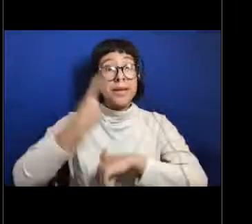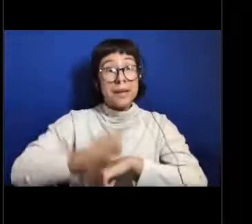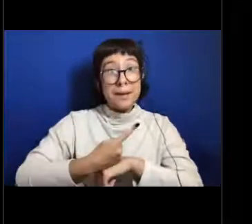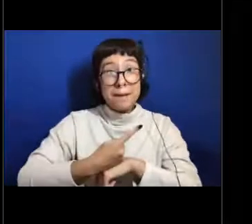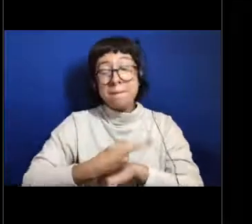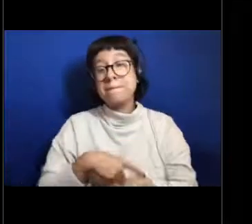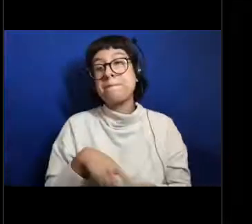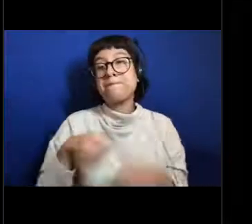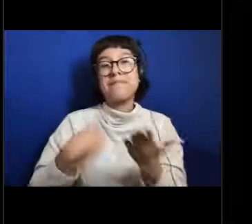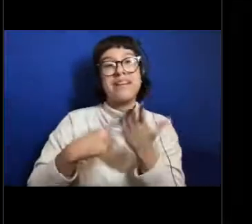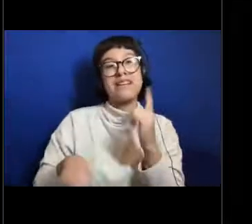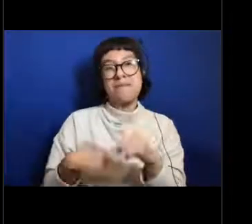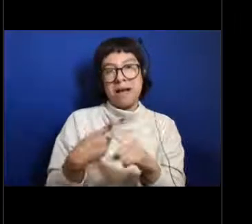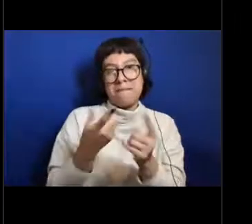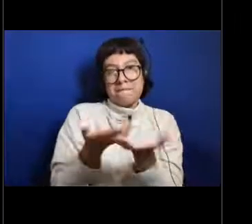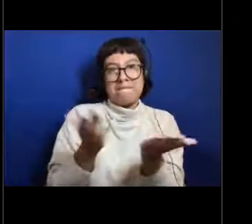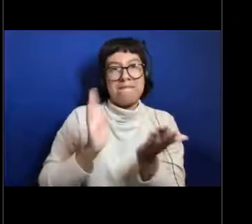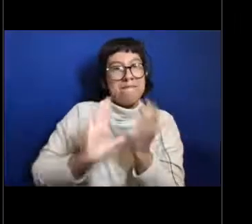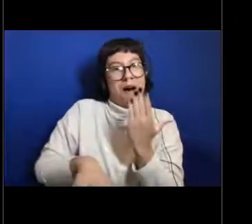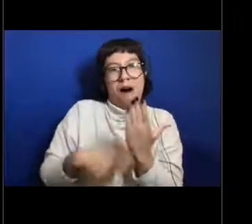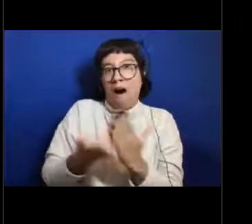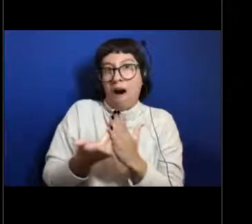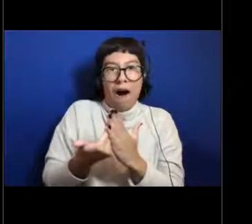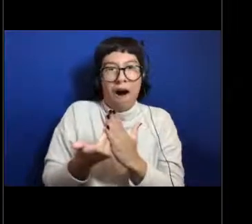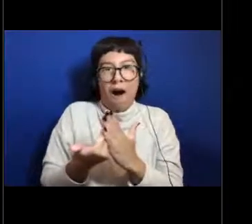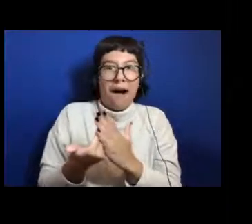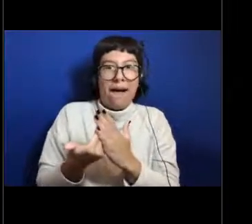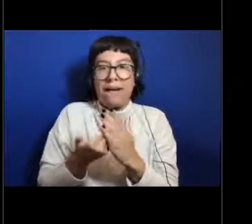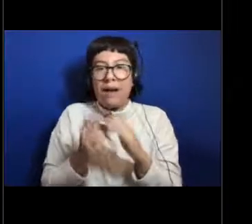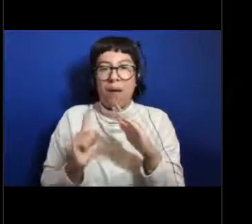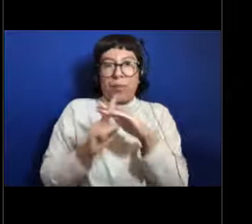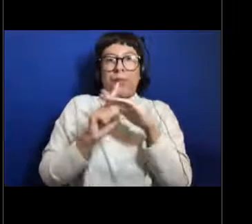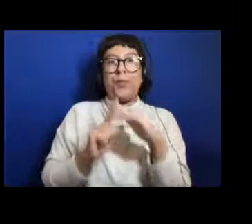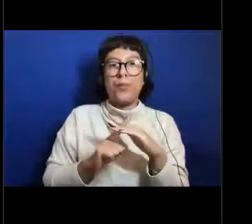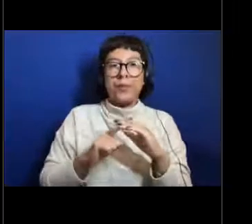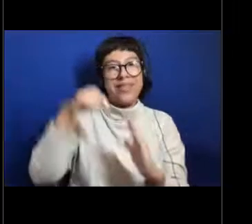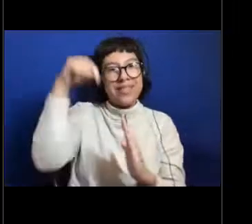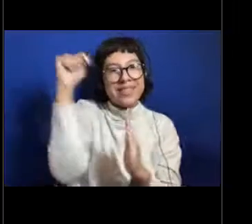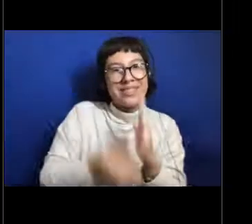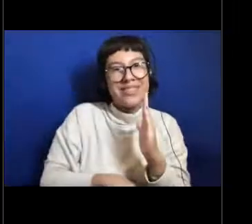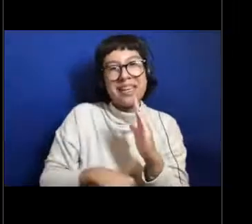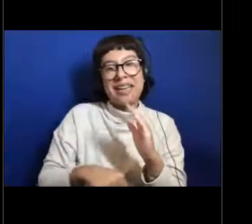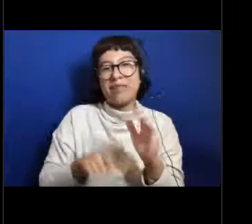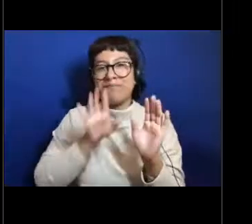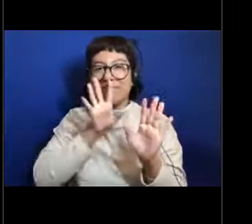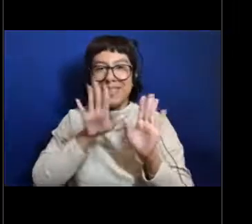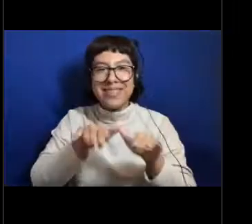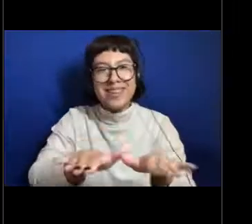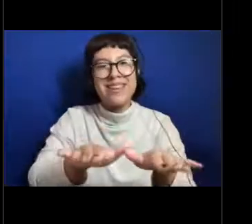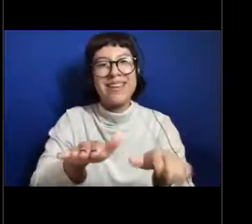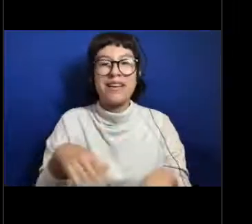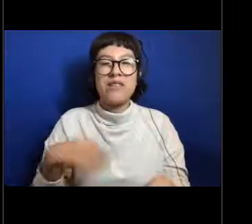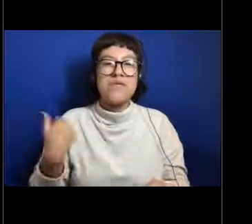to you guys a little bit about all things that go bump in the deep sea, things that are deep and creepy. So as Grace mentioned,